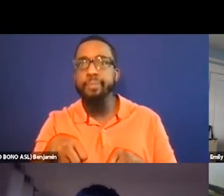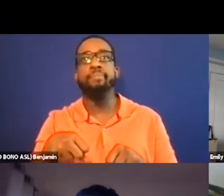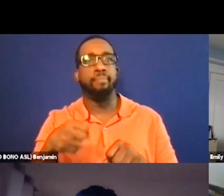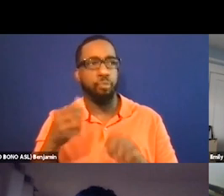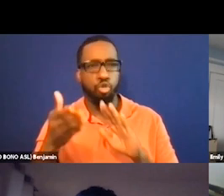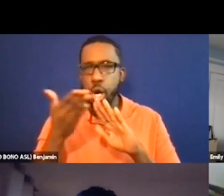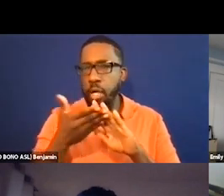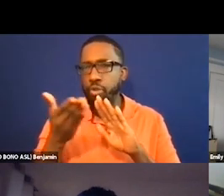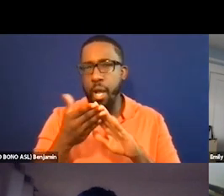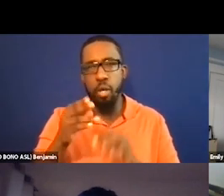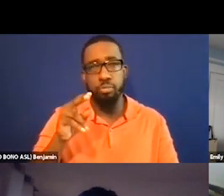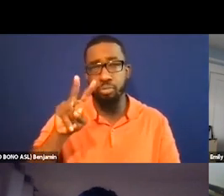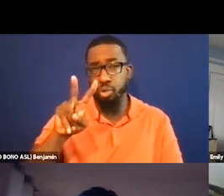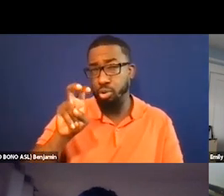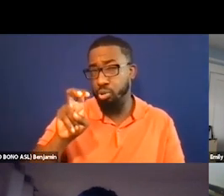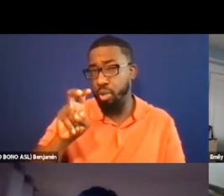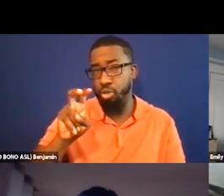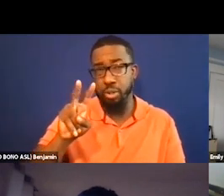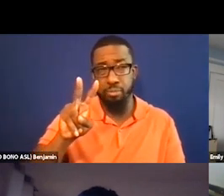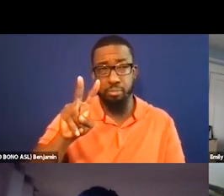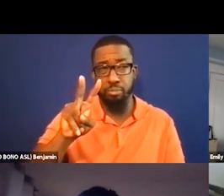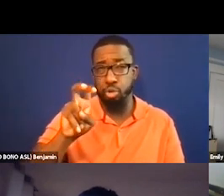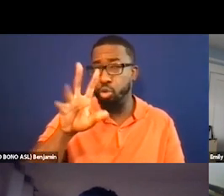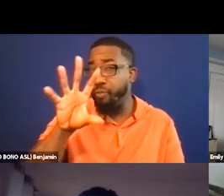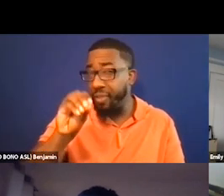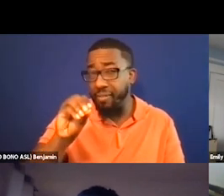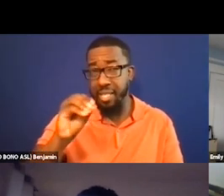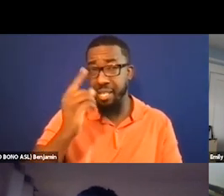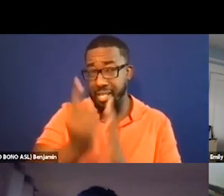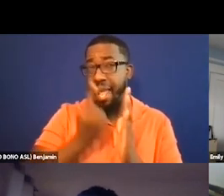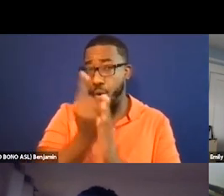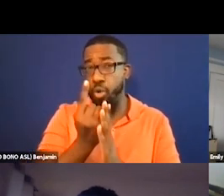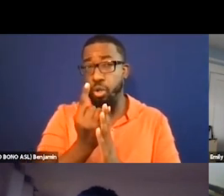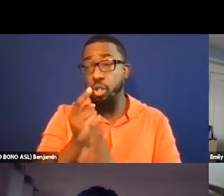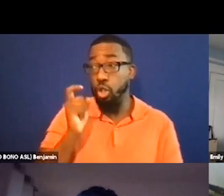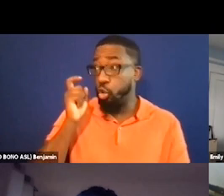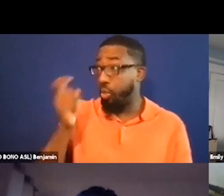250 an hour depending on who you find. And you give them the film in advance so that they can